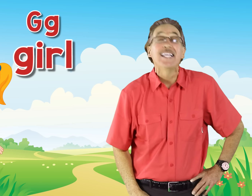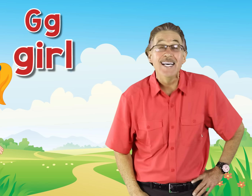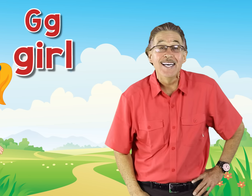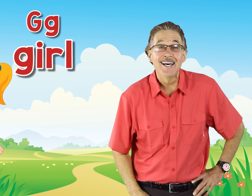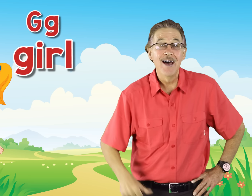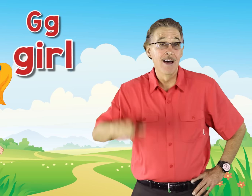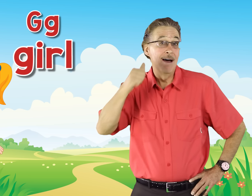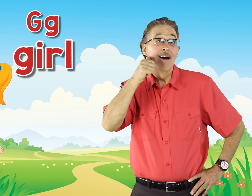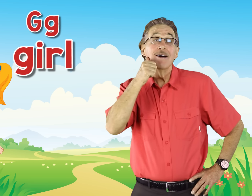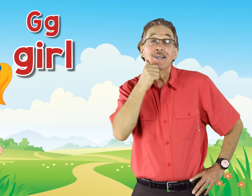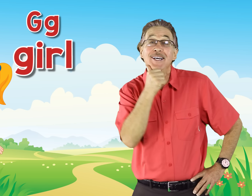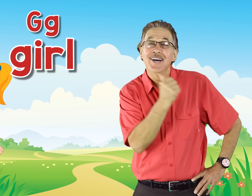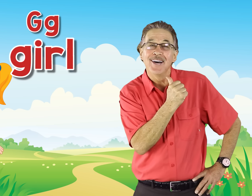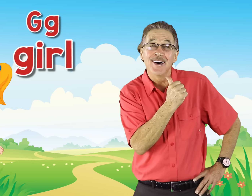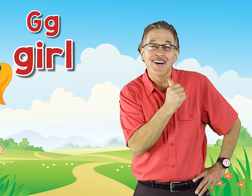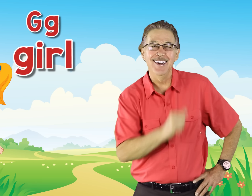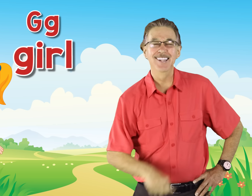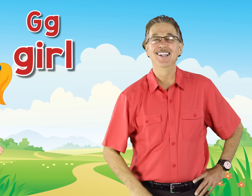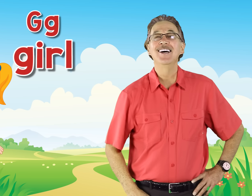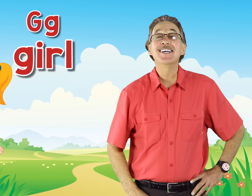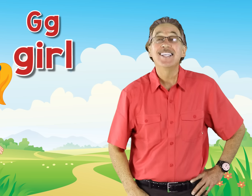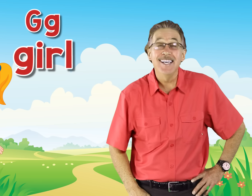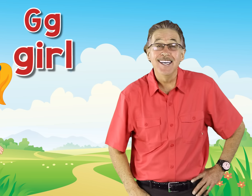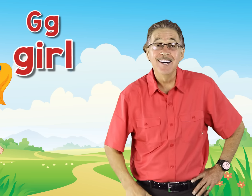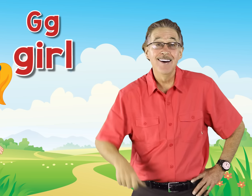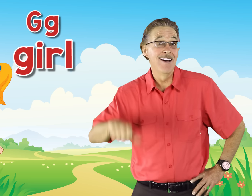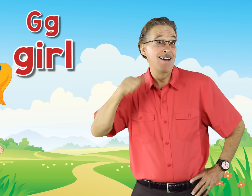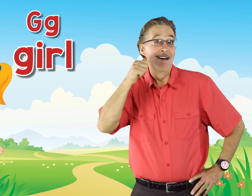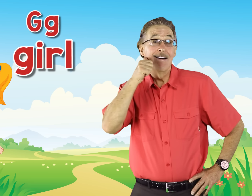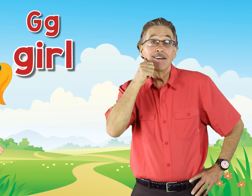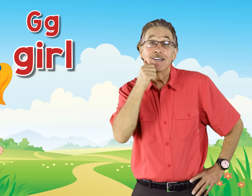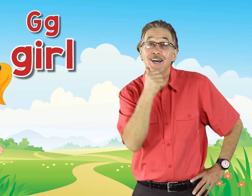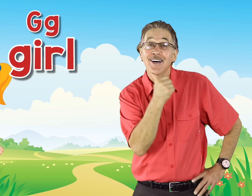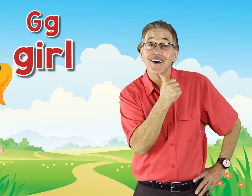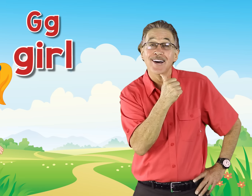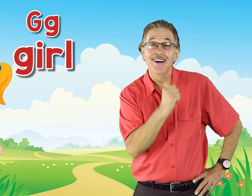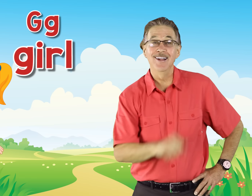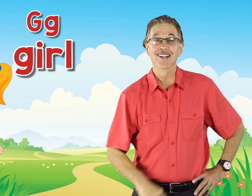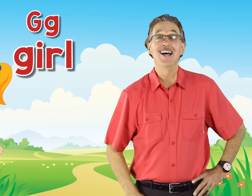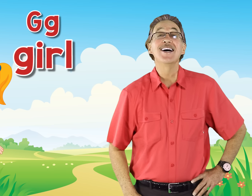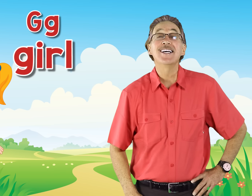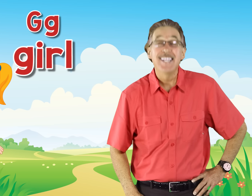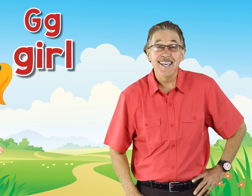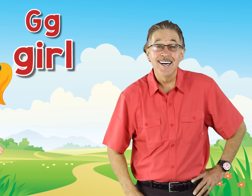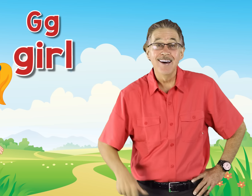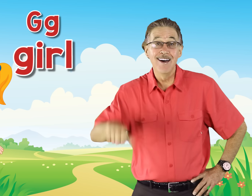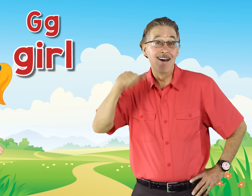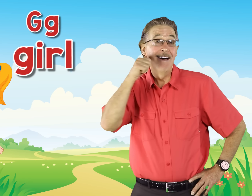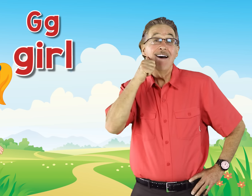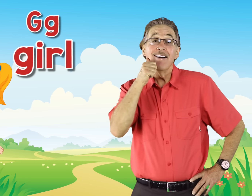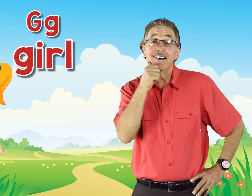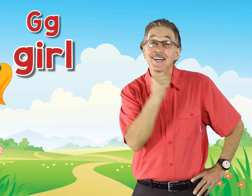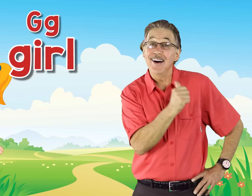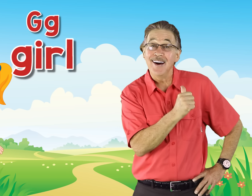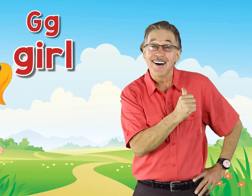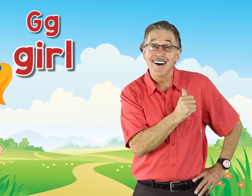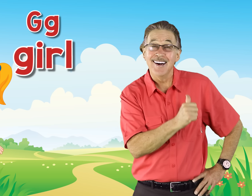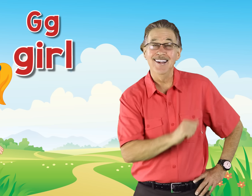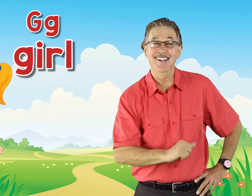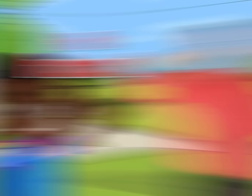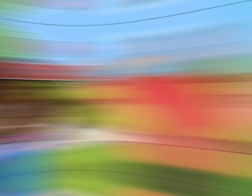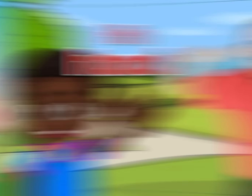/g/ girl /g/ girl /g/ girl